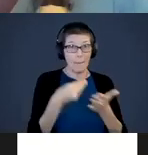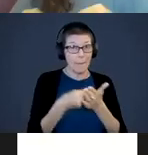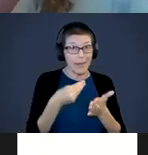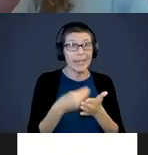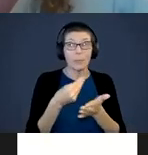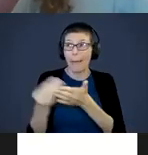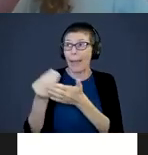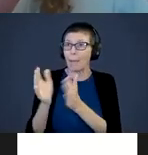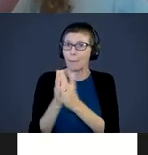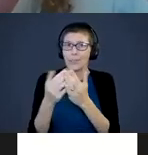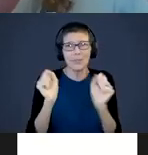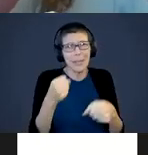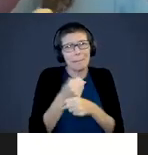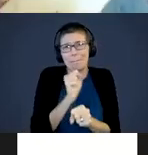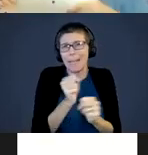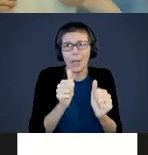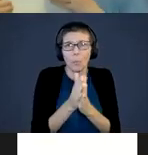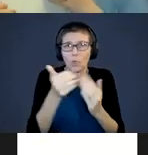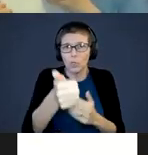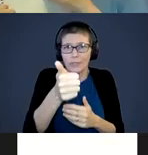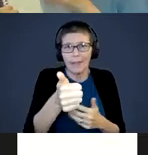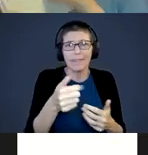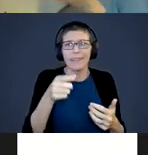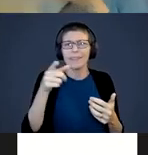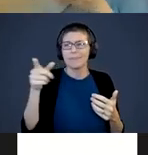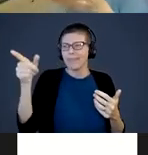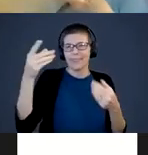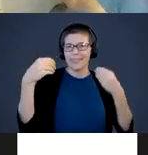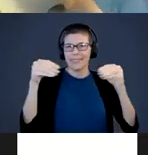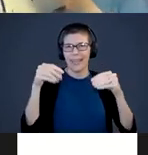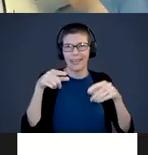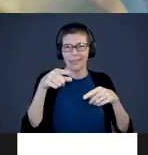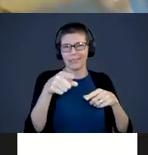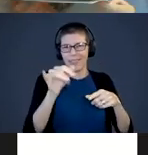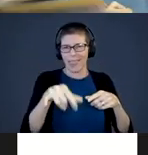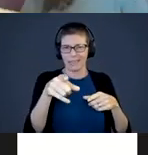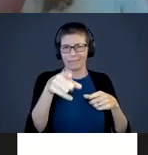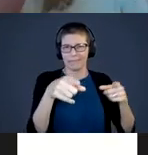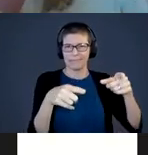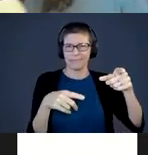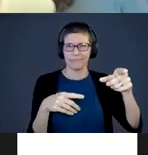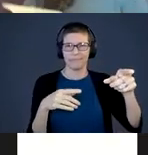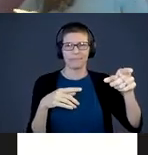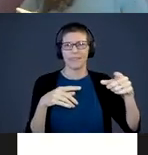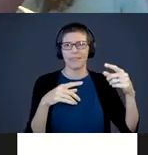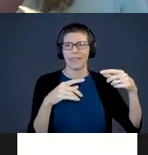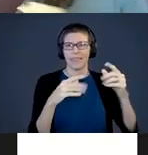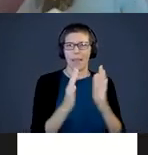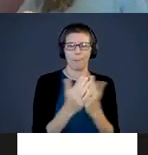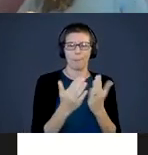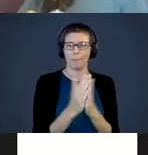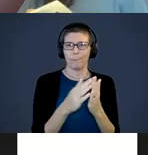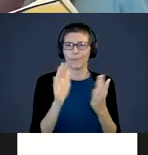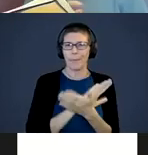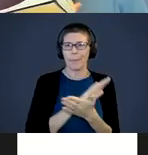you can make your own books. They sell these - this is a spiral bound notebook that i bought at